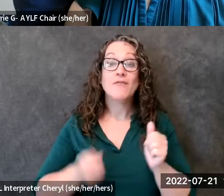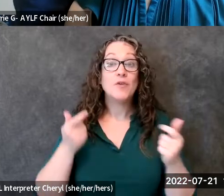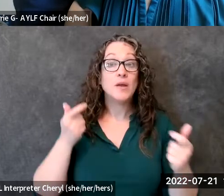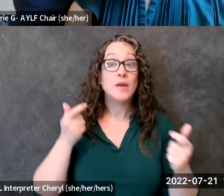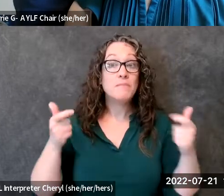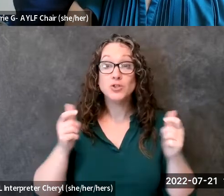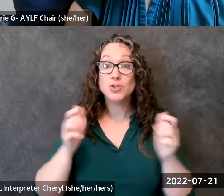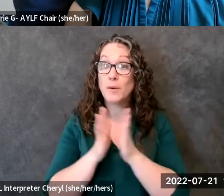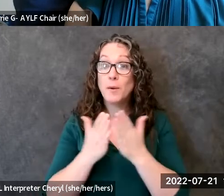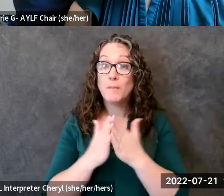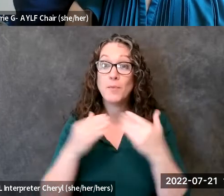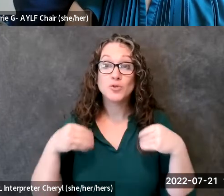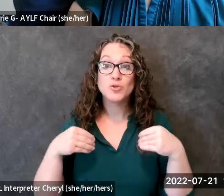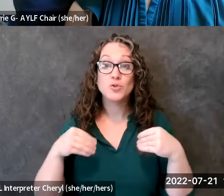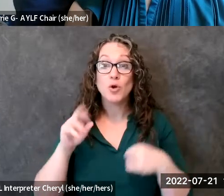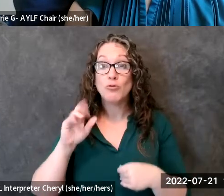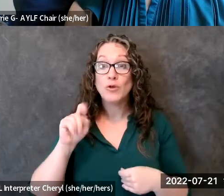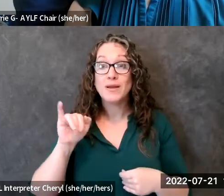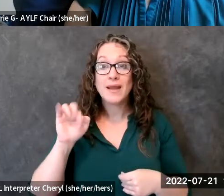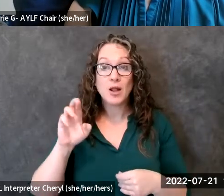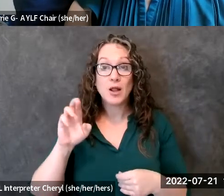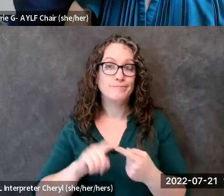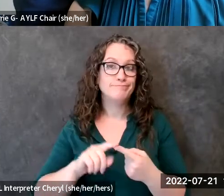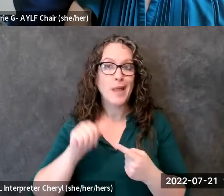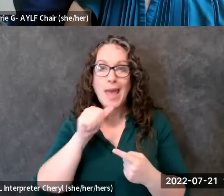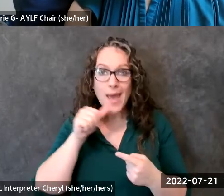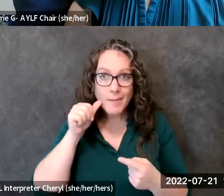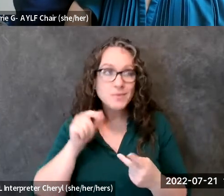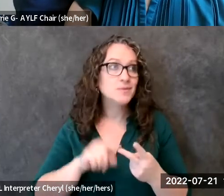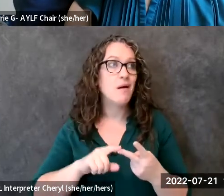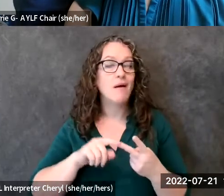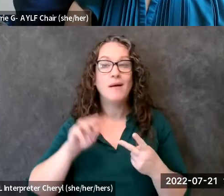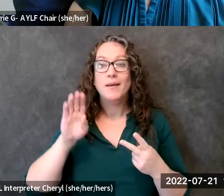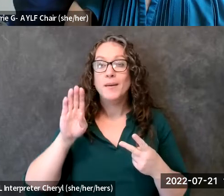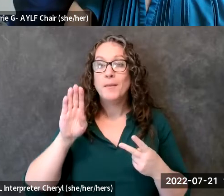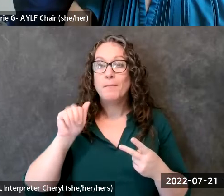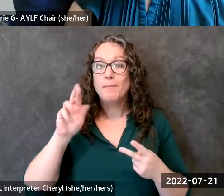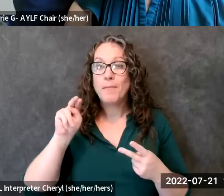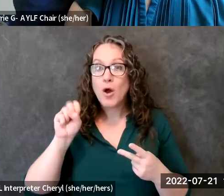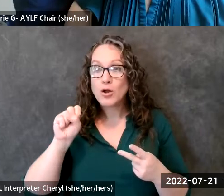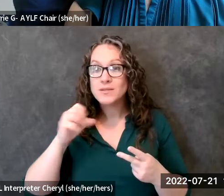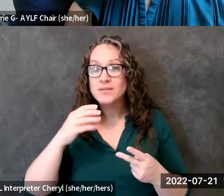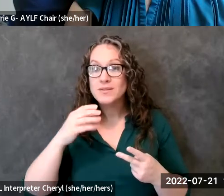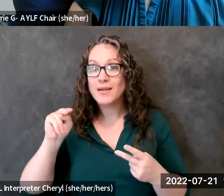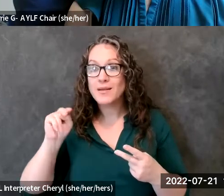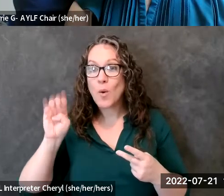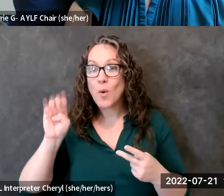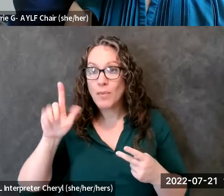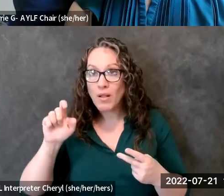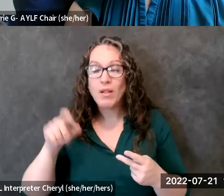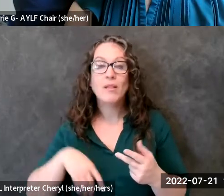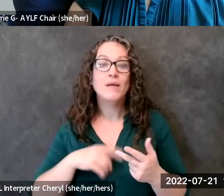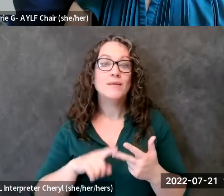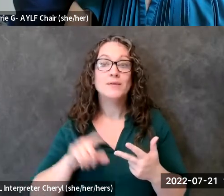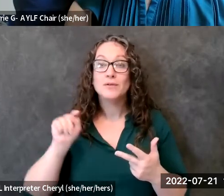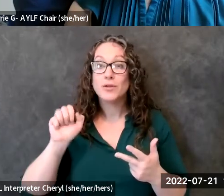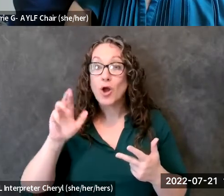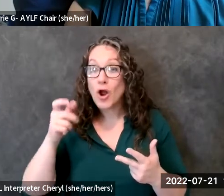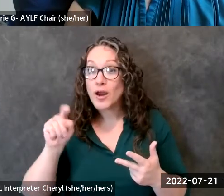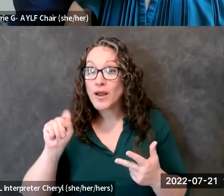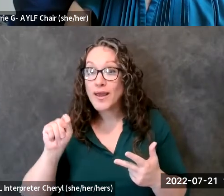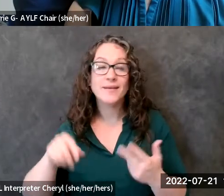you can find it on amazon target walmart barnes noble and and pretty much all major book sellers